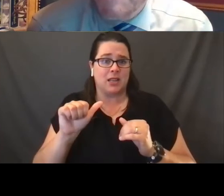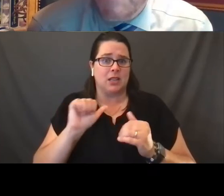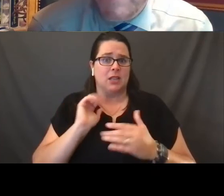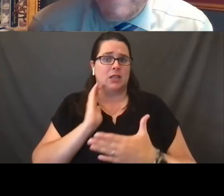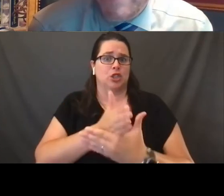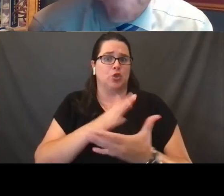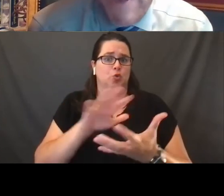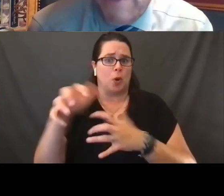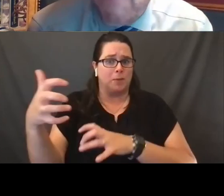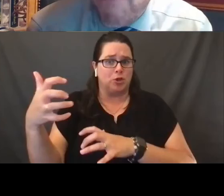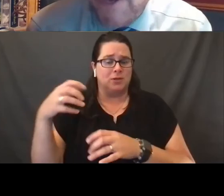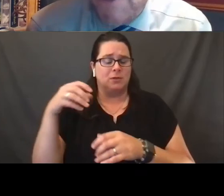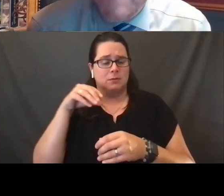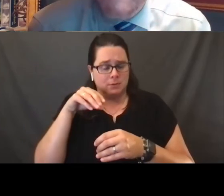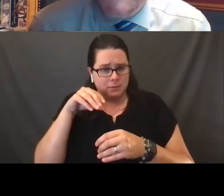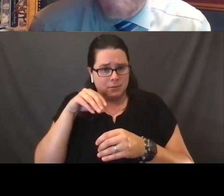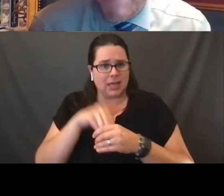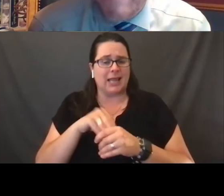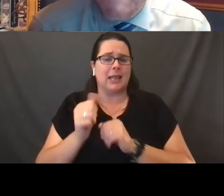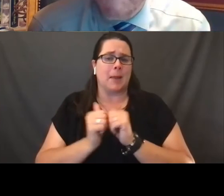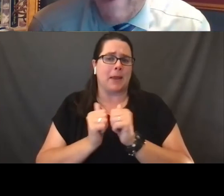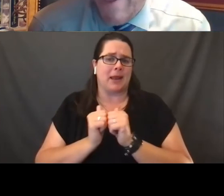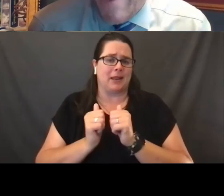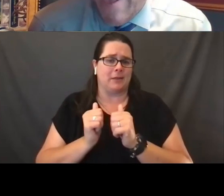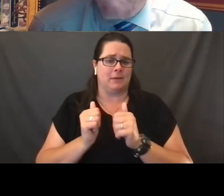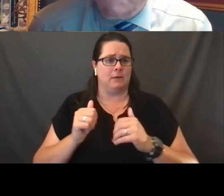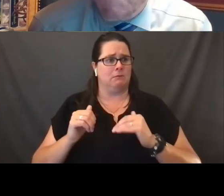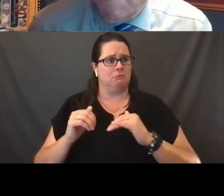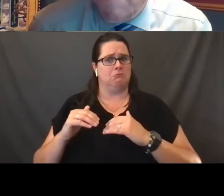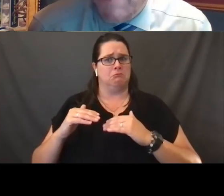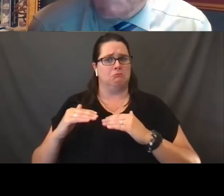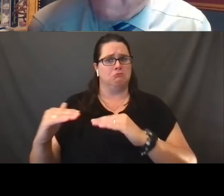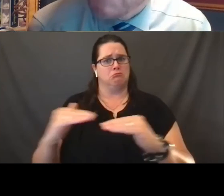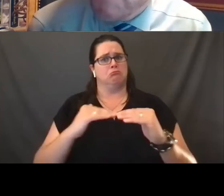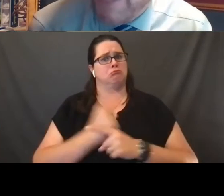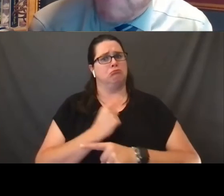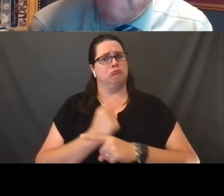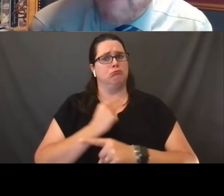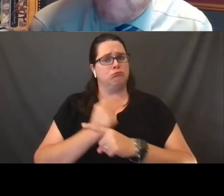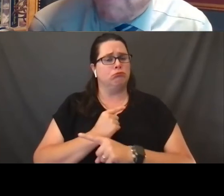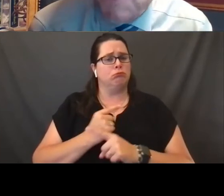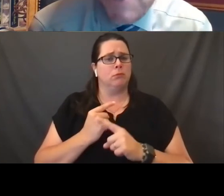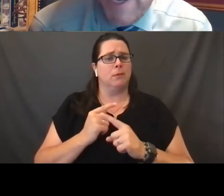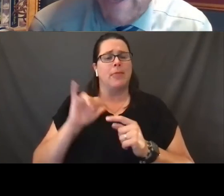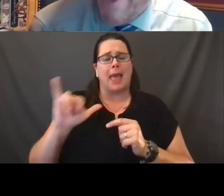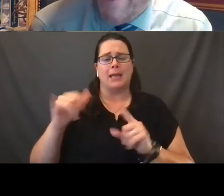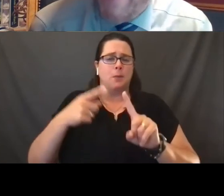in the competitive field and the competitive atmosphere. And so that's what that's about.